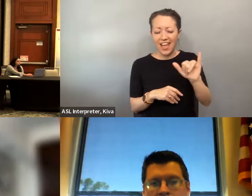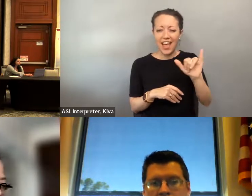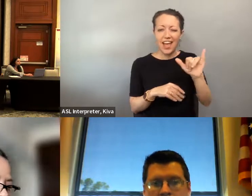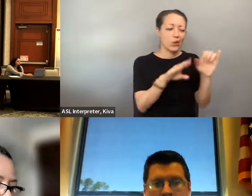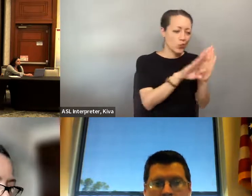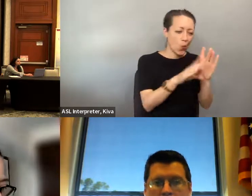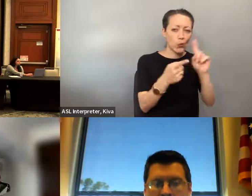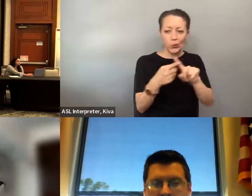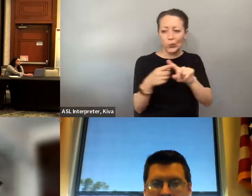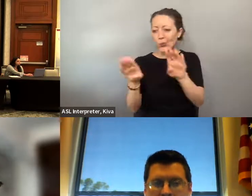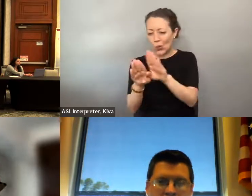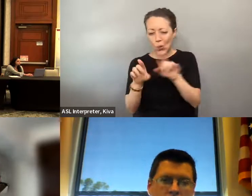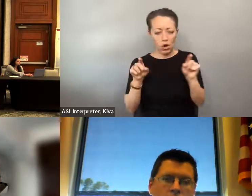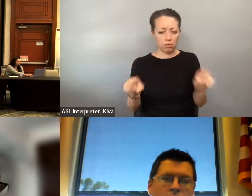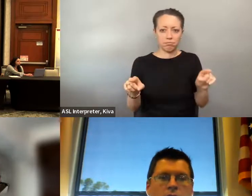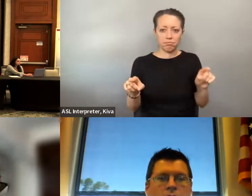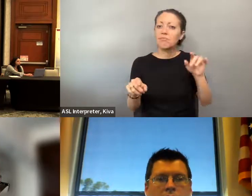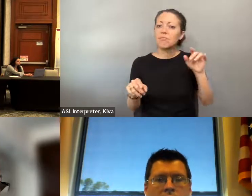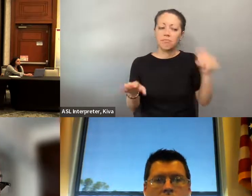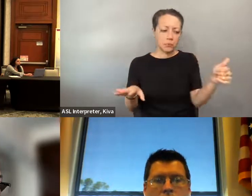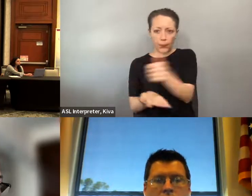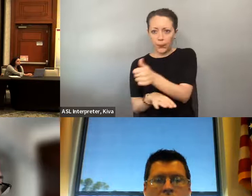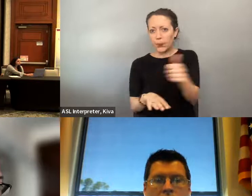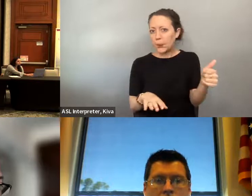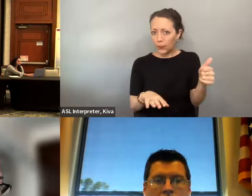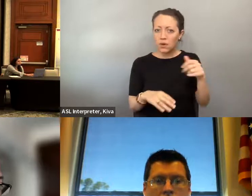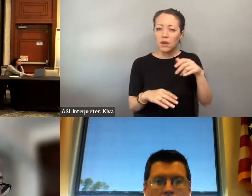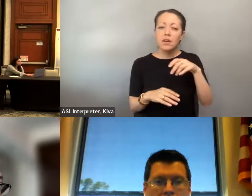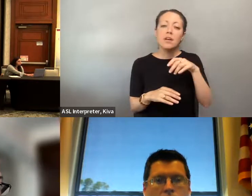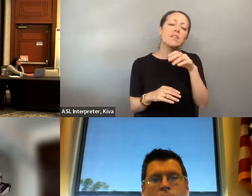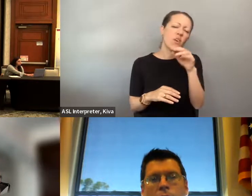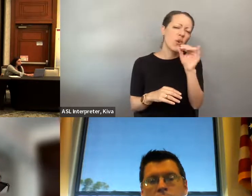that public transportation agencies have to do something called para transit, scheduled door to door services for